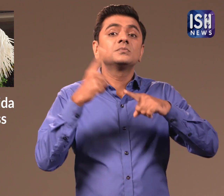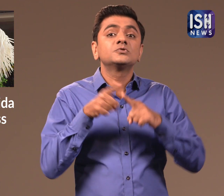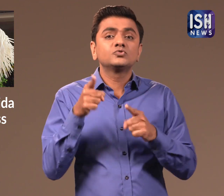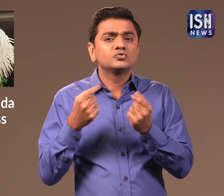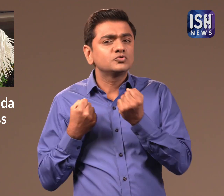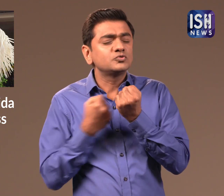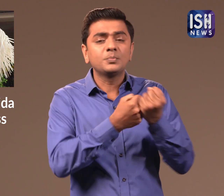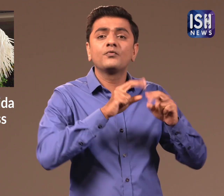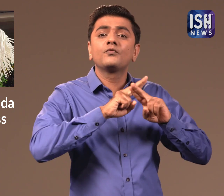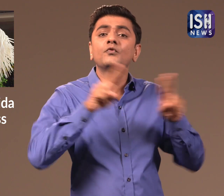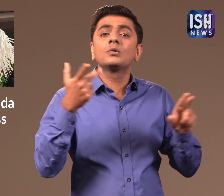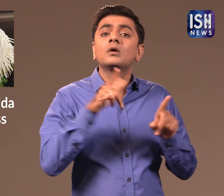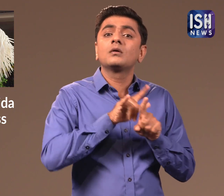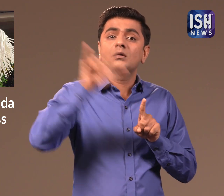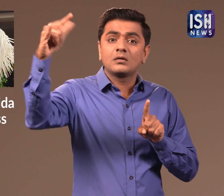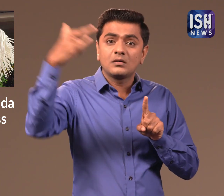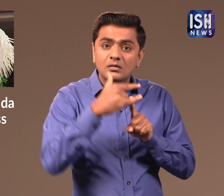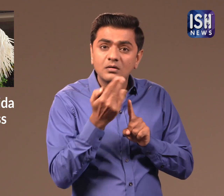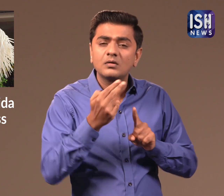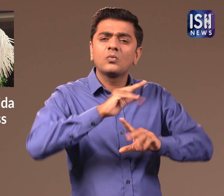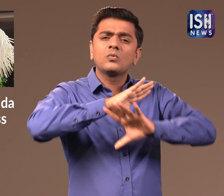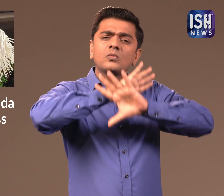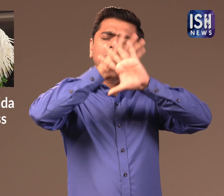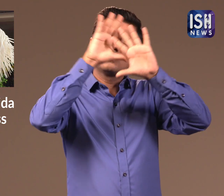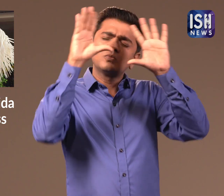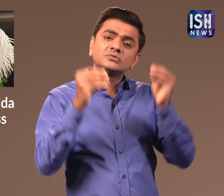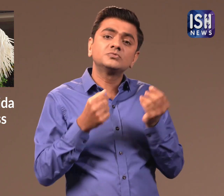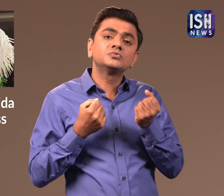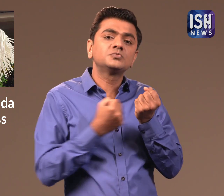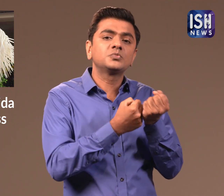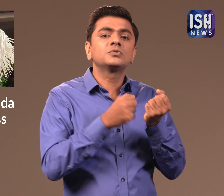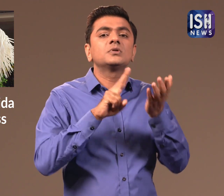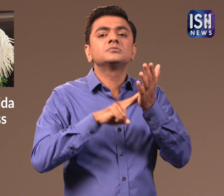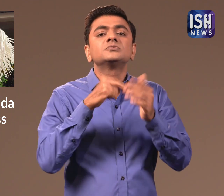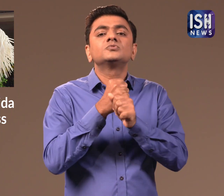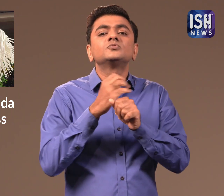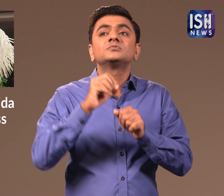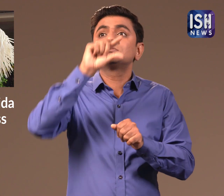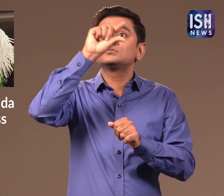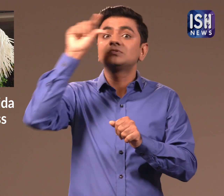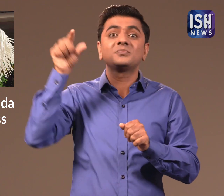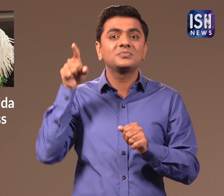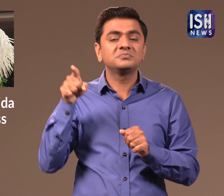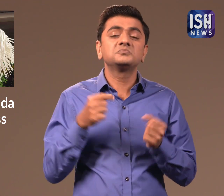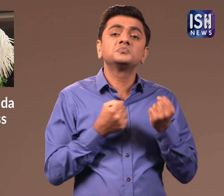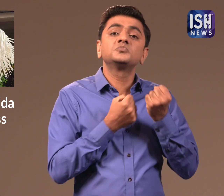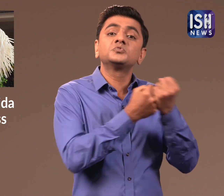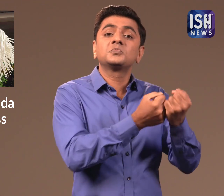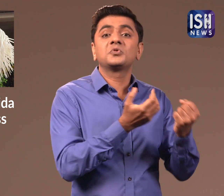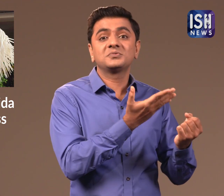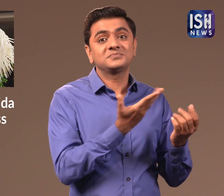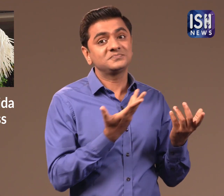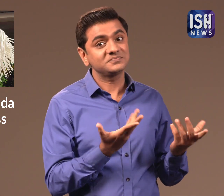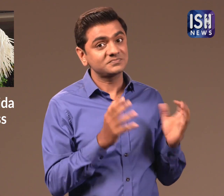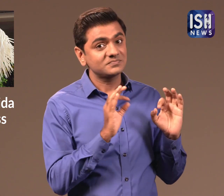The NGO will completely sponsor her. For ex. travel expenses etc.